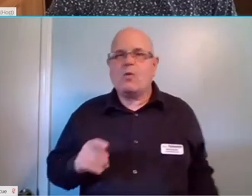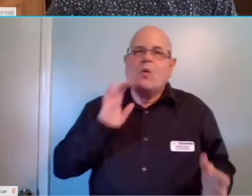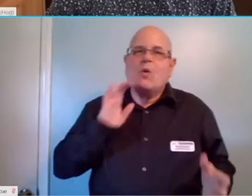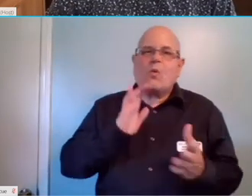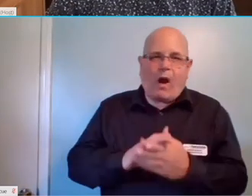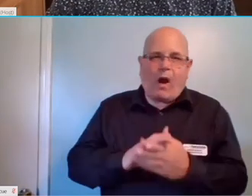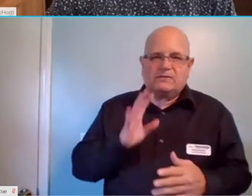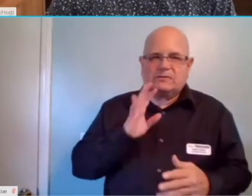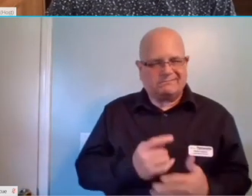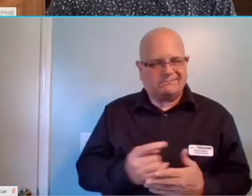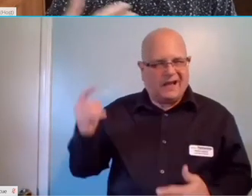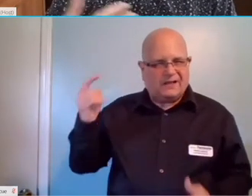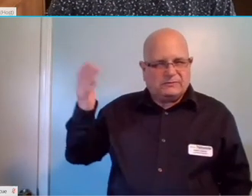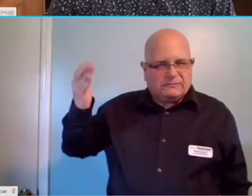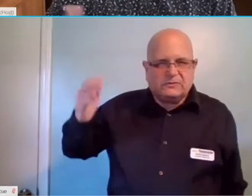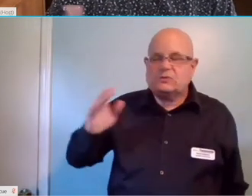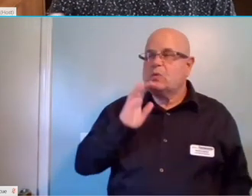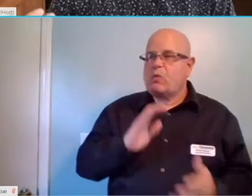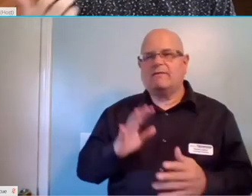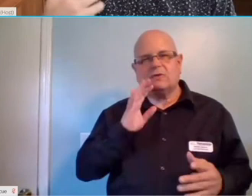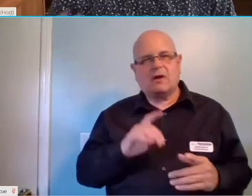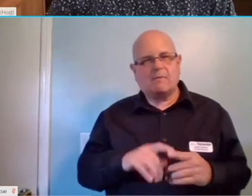week. But she talked and gave us an insight into her world.